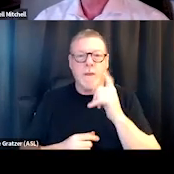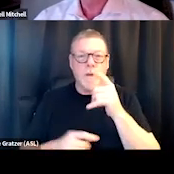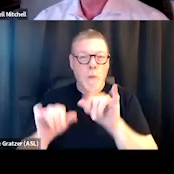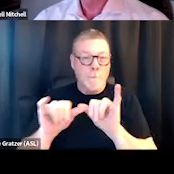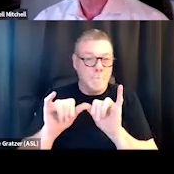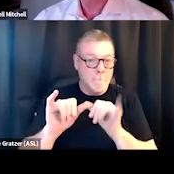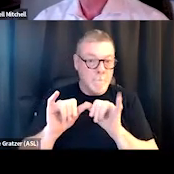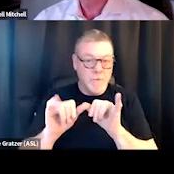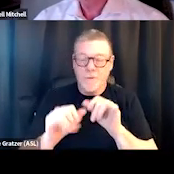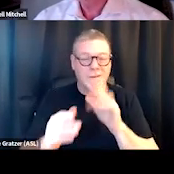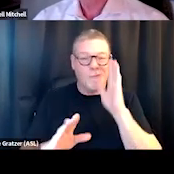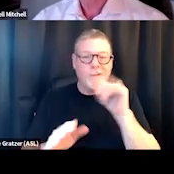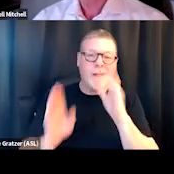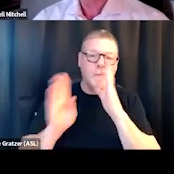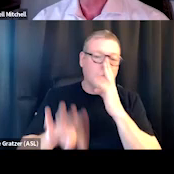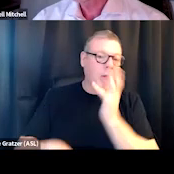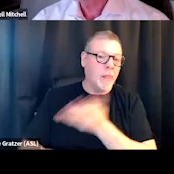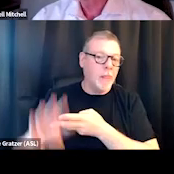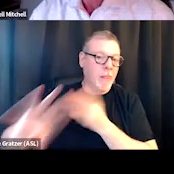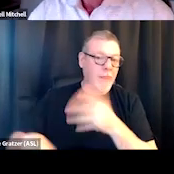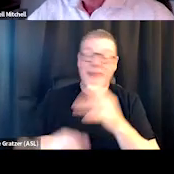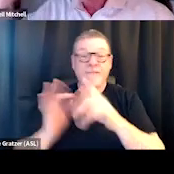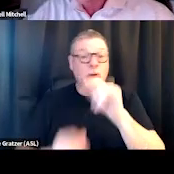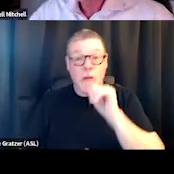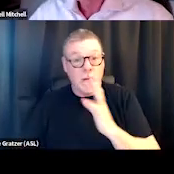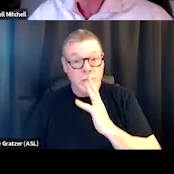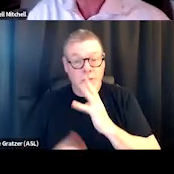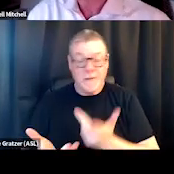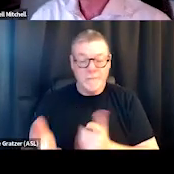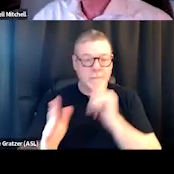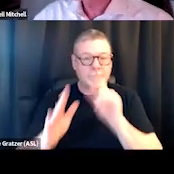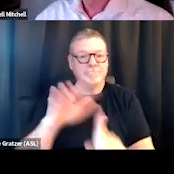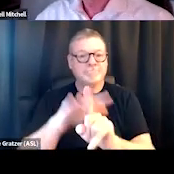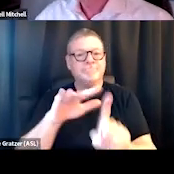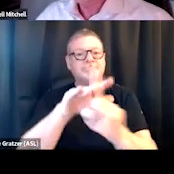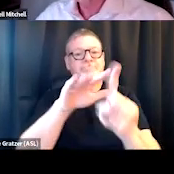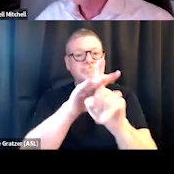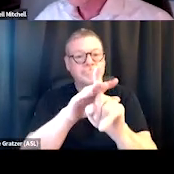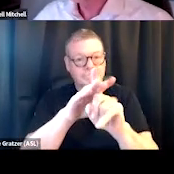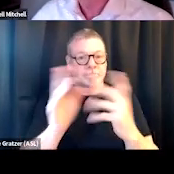you know, they don't get paid attention to. If you're not talking about them, they're not top of mind, and it's just kind of a nice to have